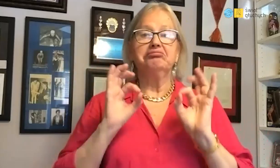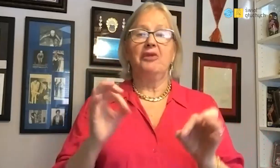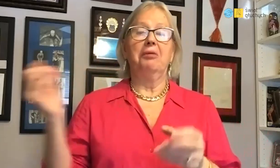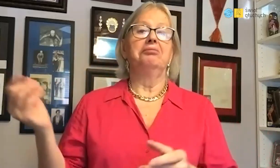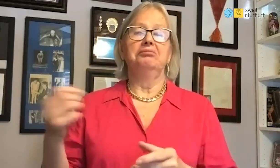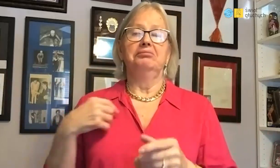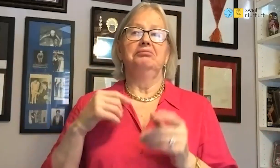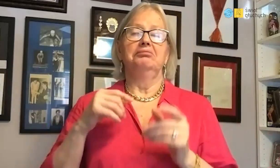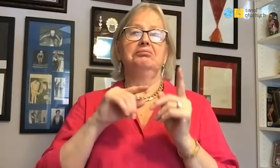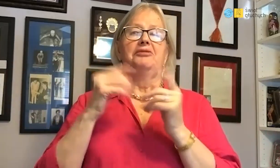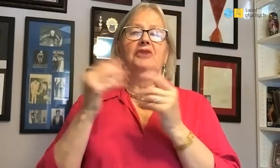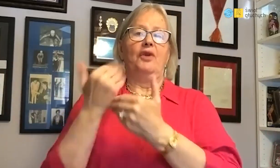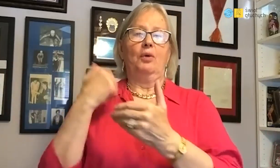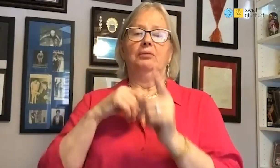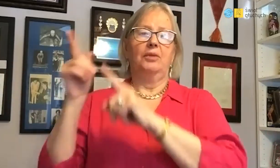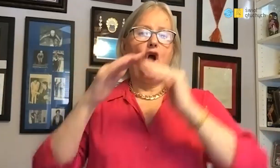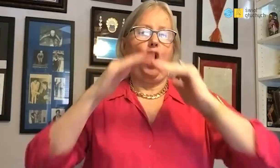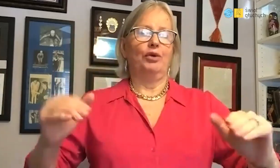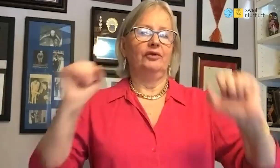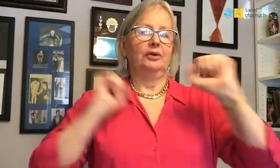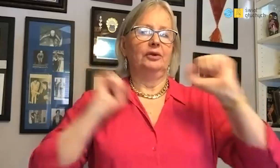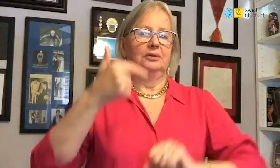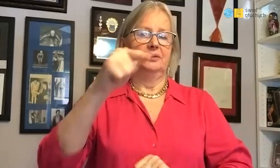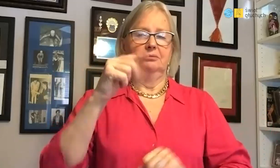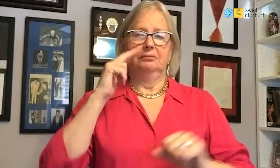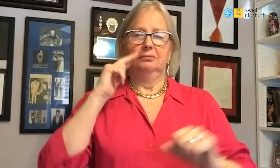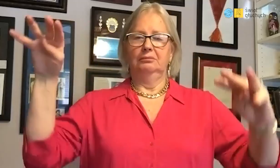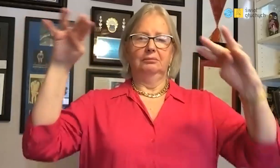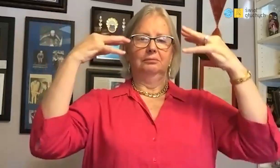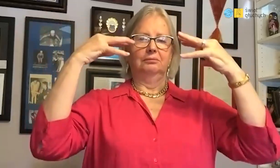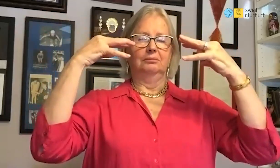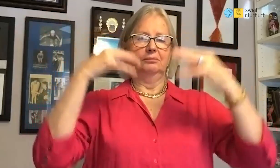I got it after all camp invitation.